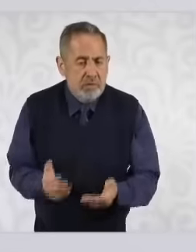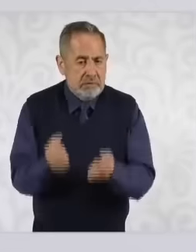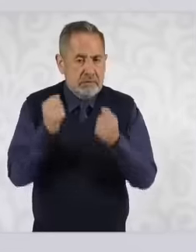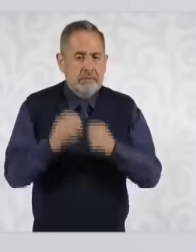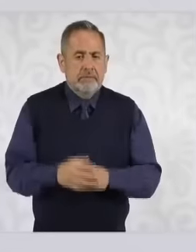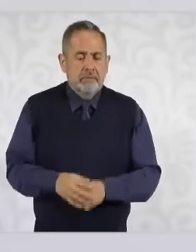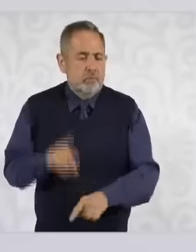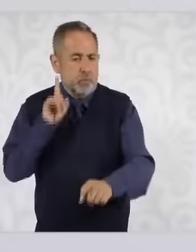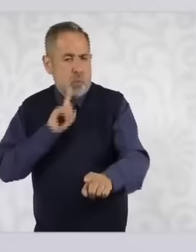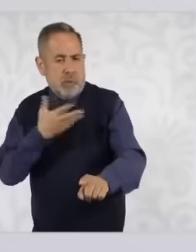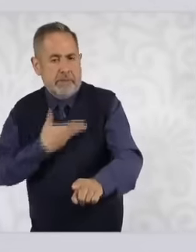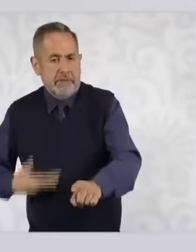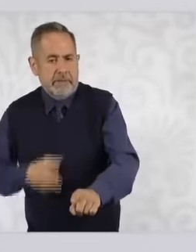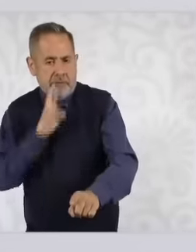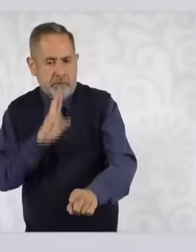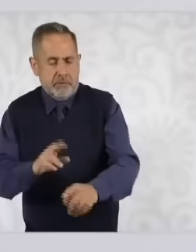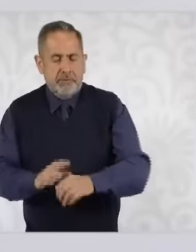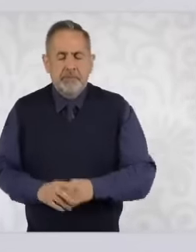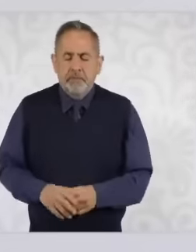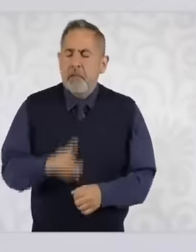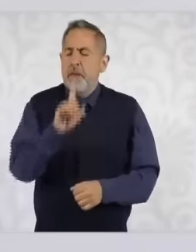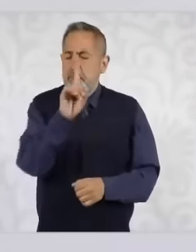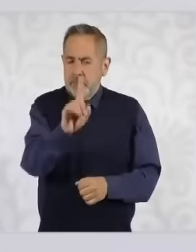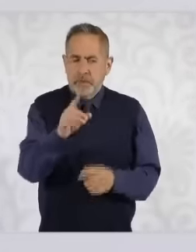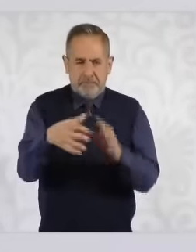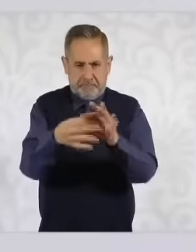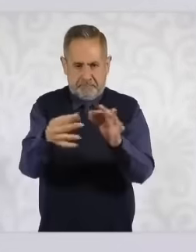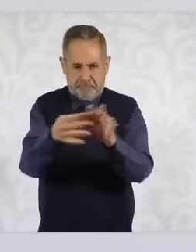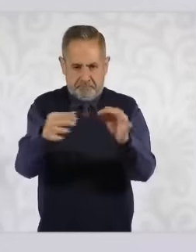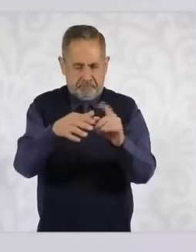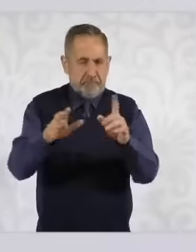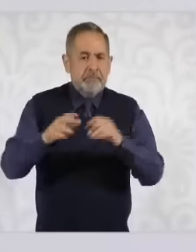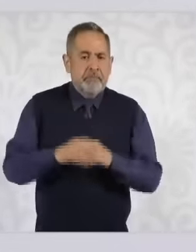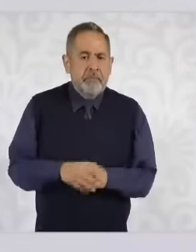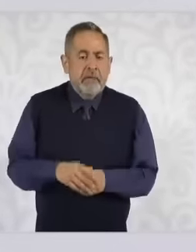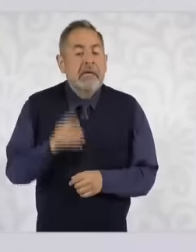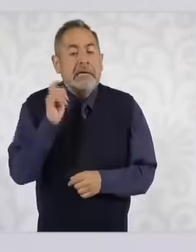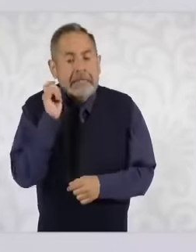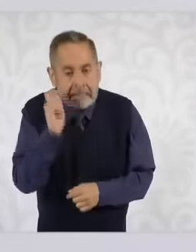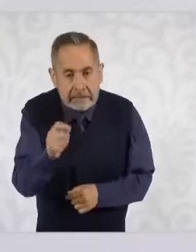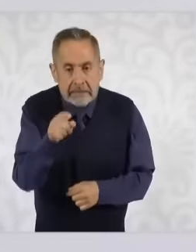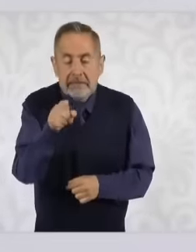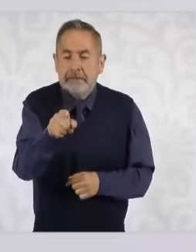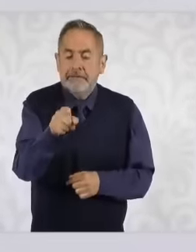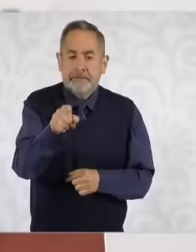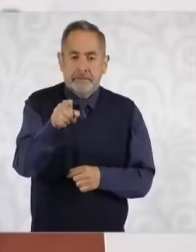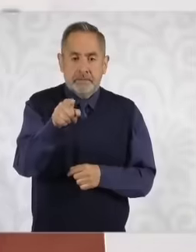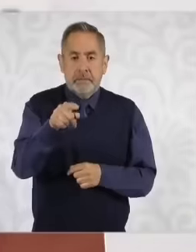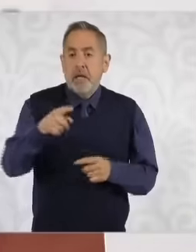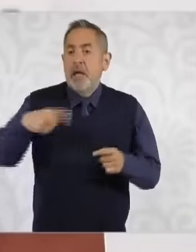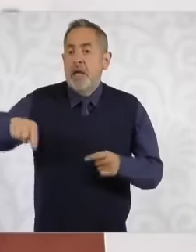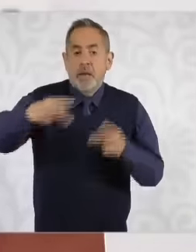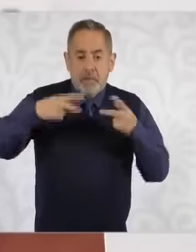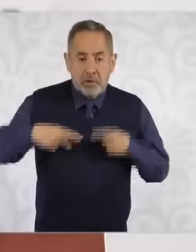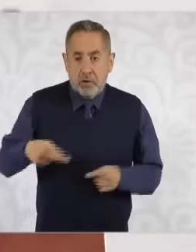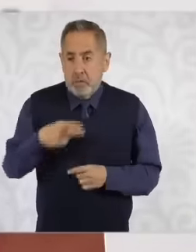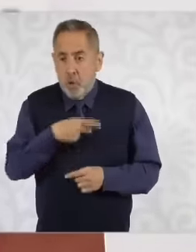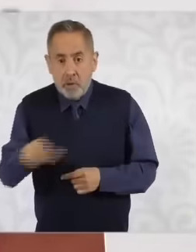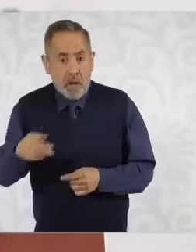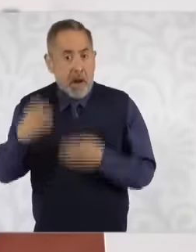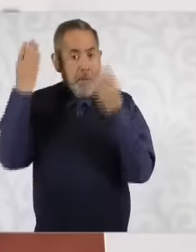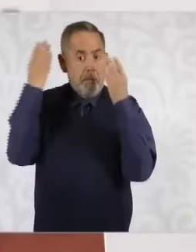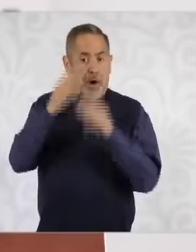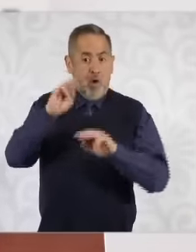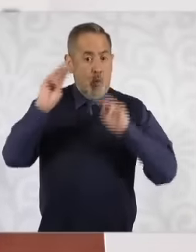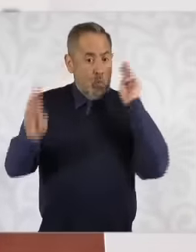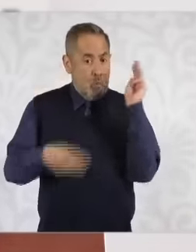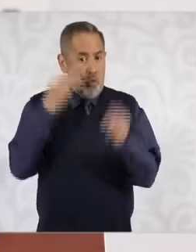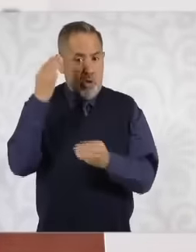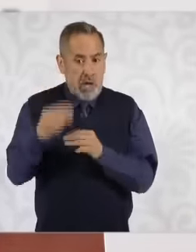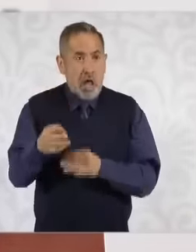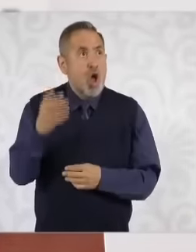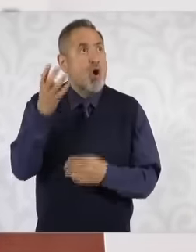in context because a decrease in poverty recognized by the World Bank of 9 million